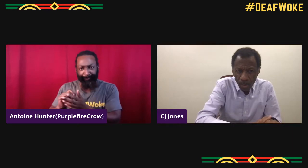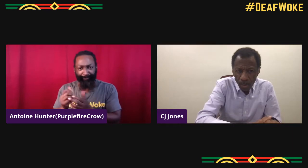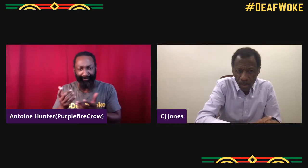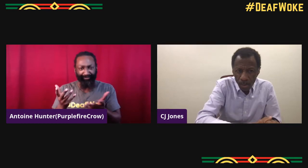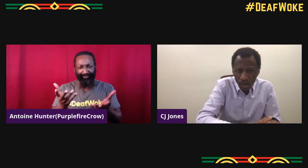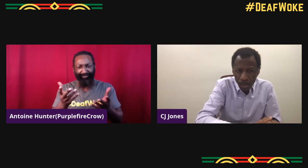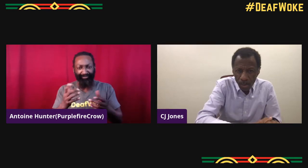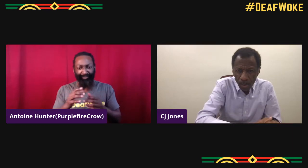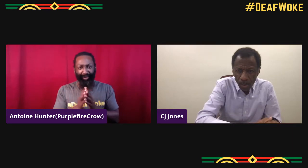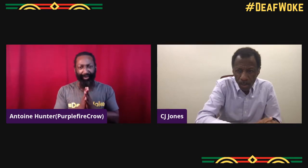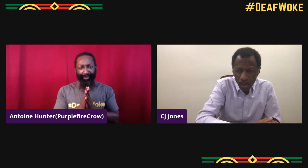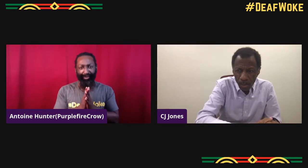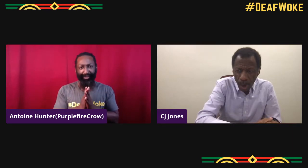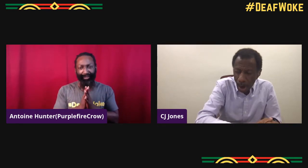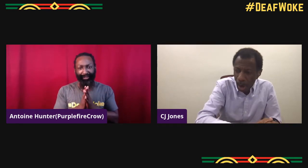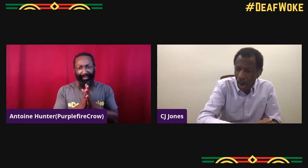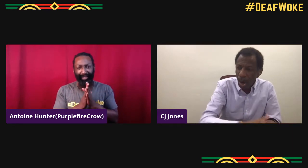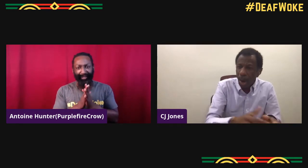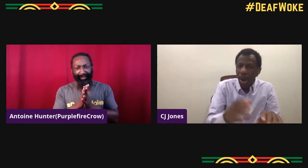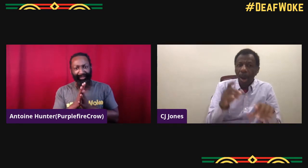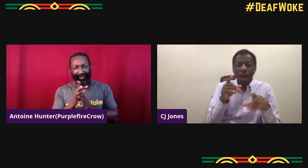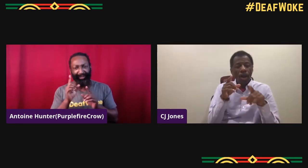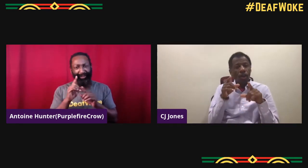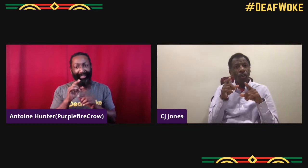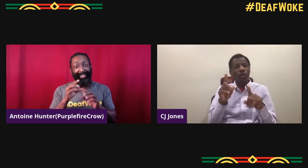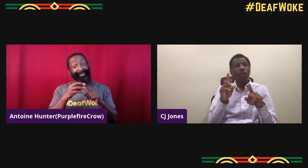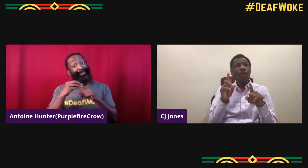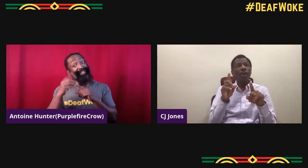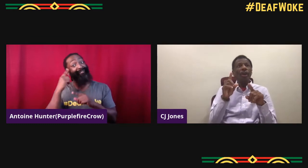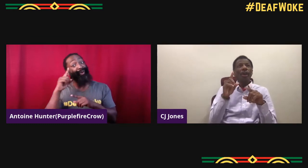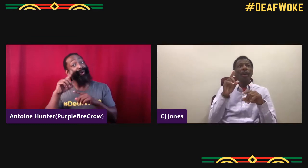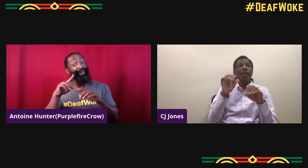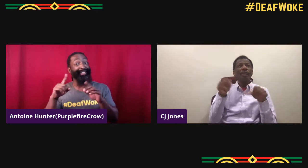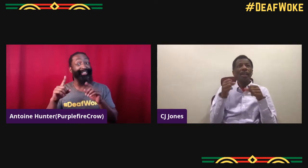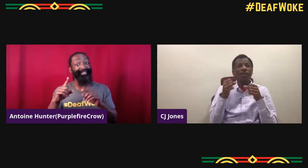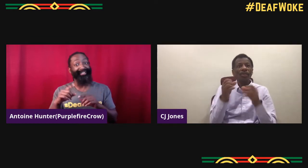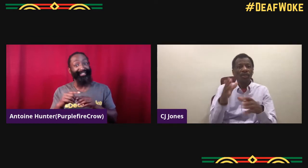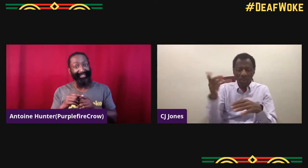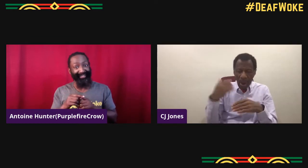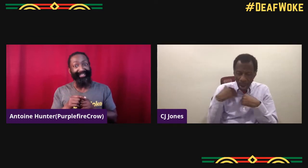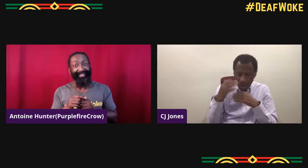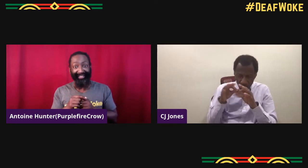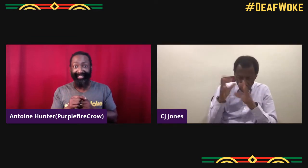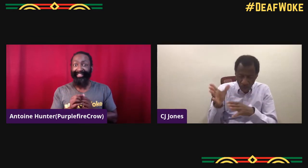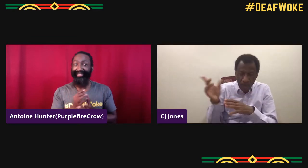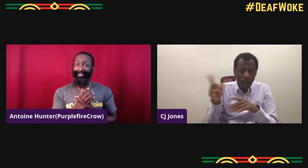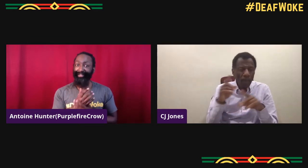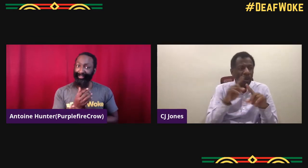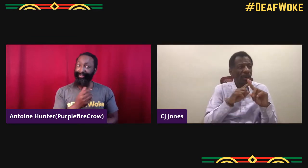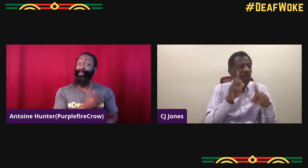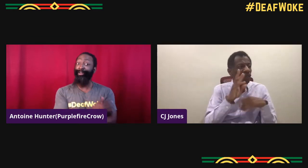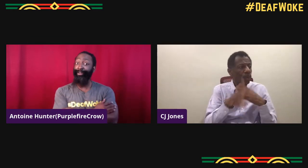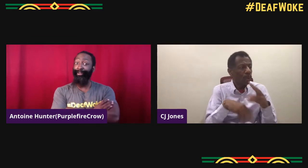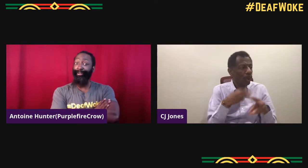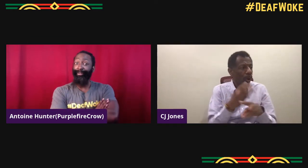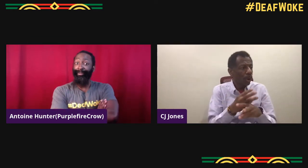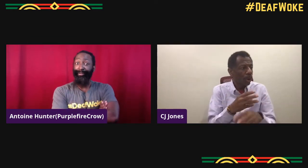Did they take more time to write back and forth? What did that look like during that time? Especially for, oh, sorry, go ahead.